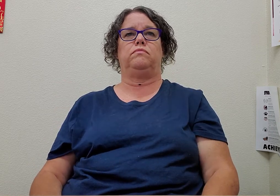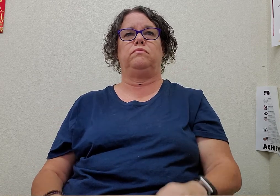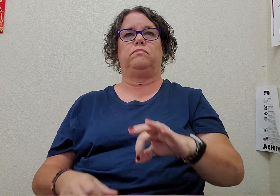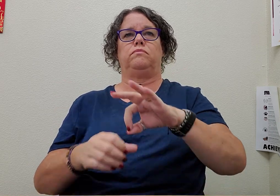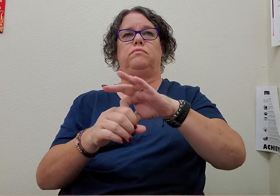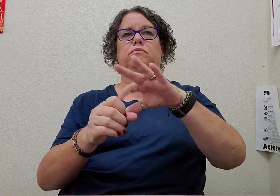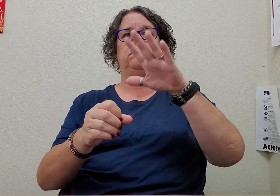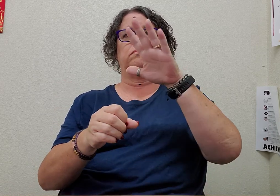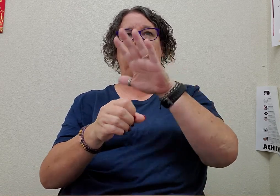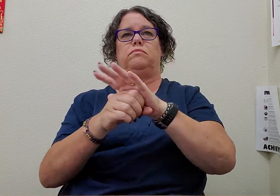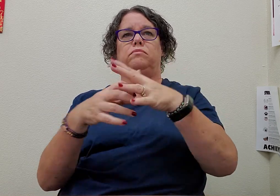soda machine